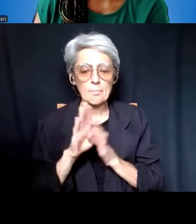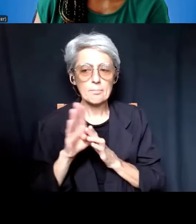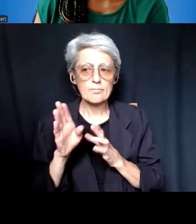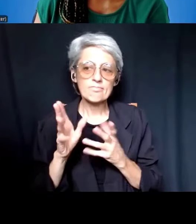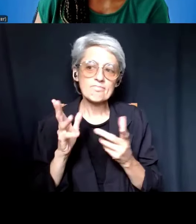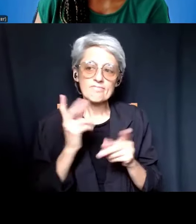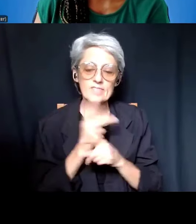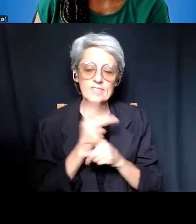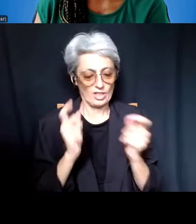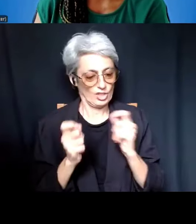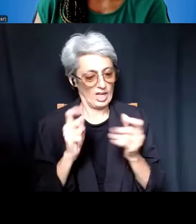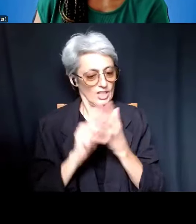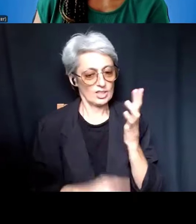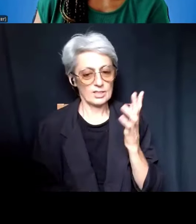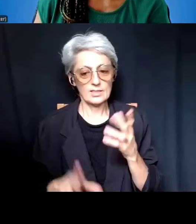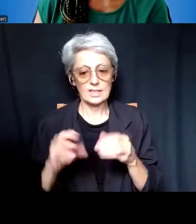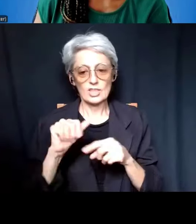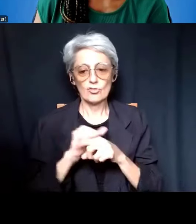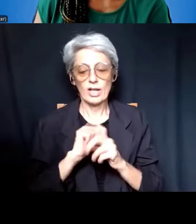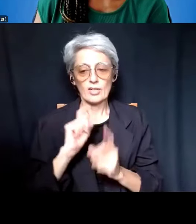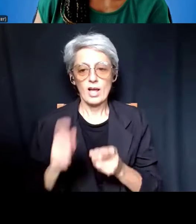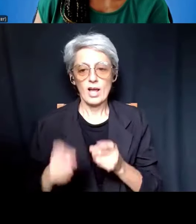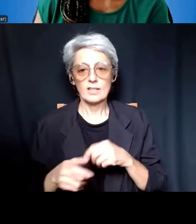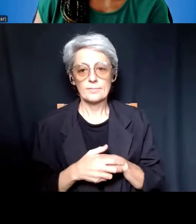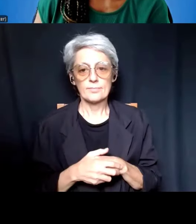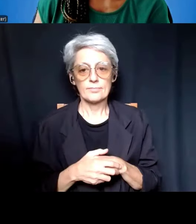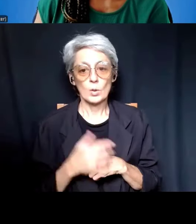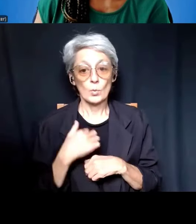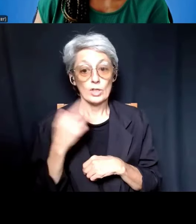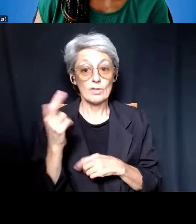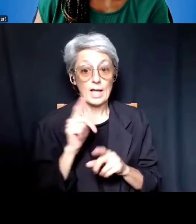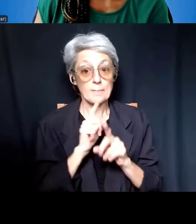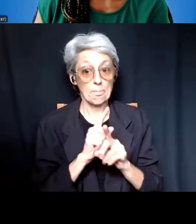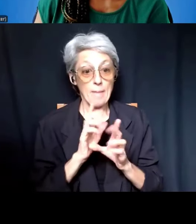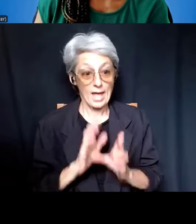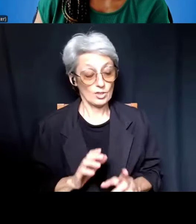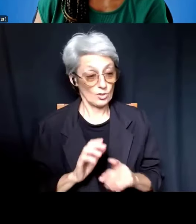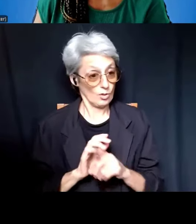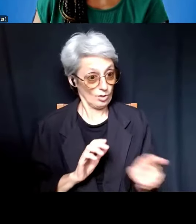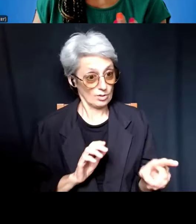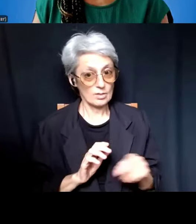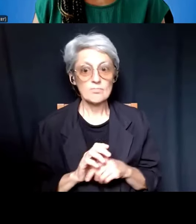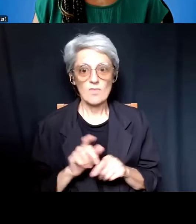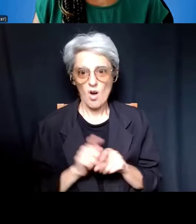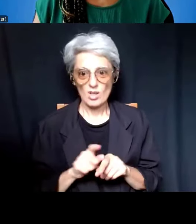where we're recognizing that mentors are also in need of additional opportunities